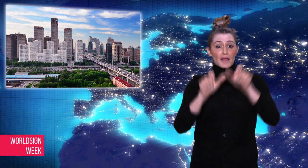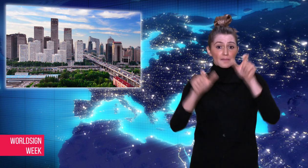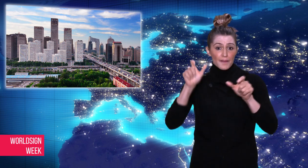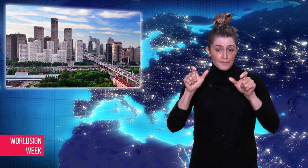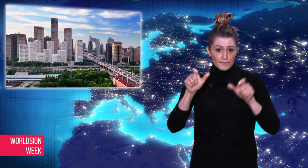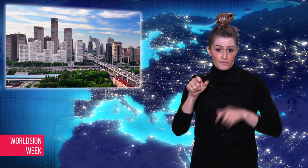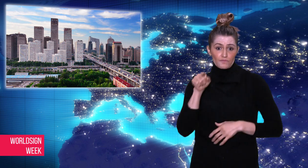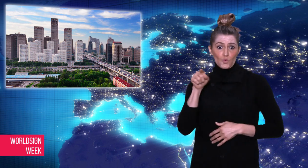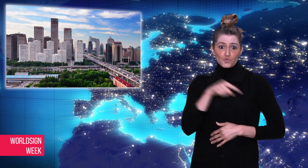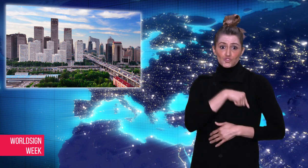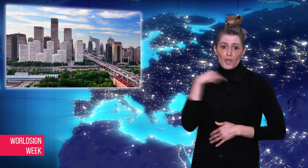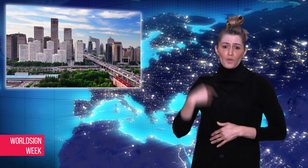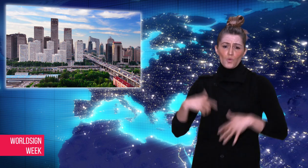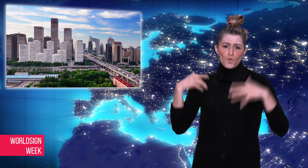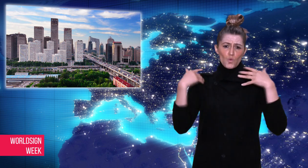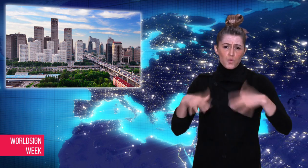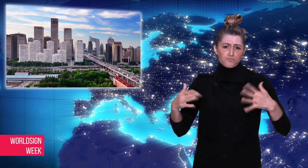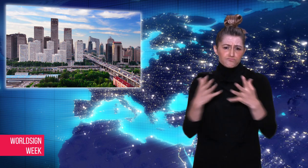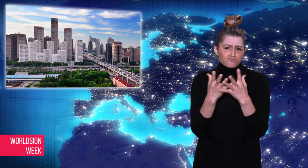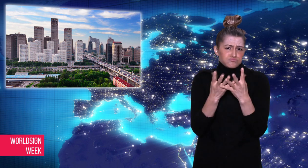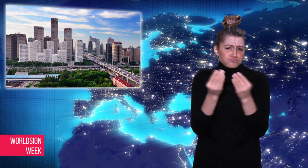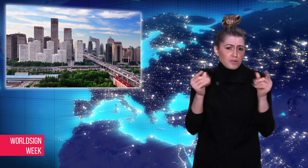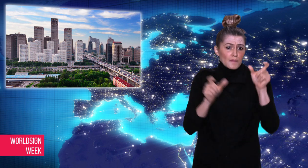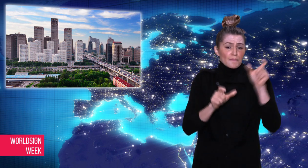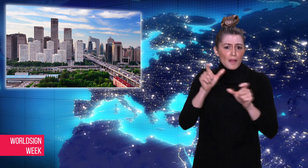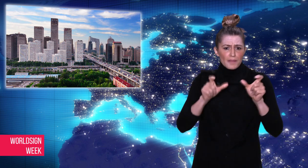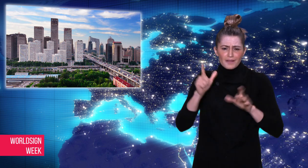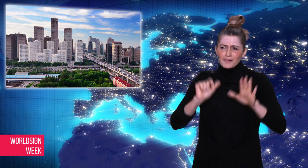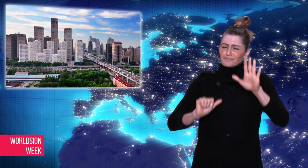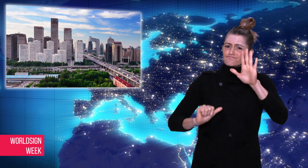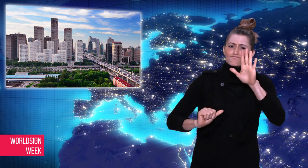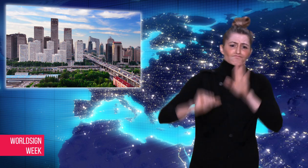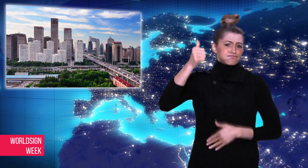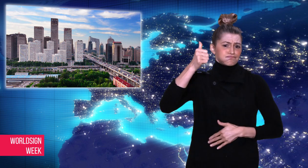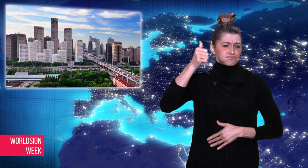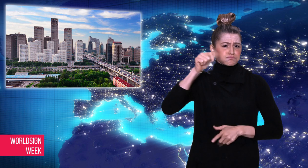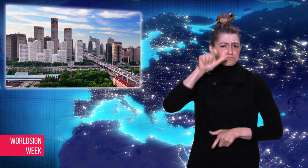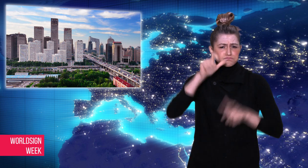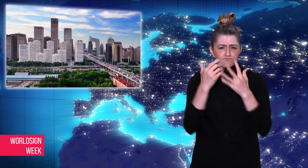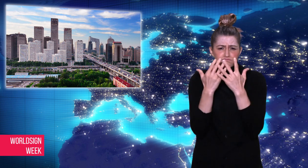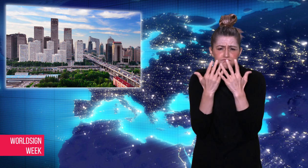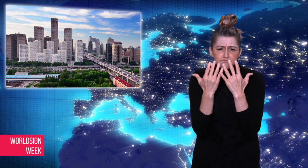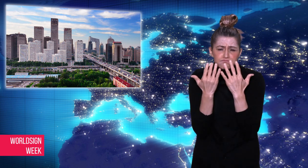making China the most populous